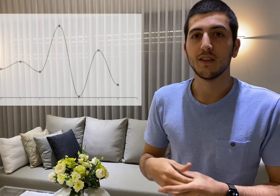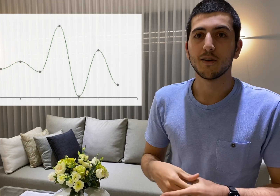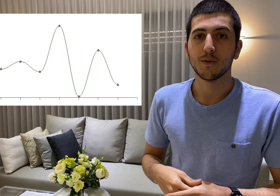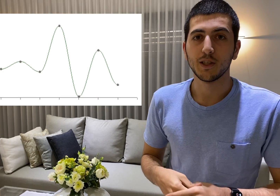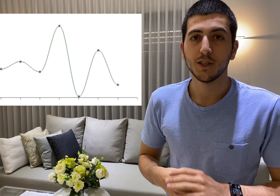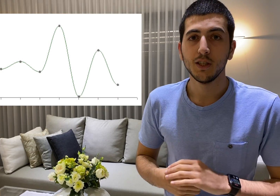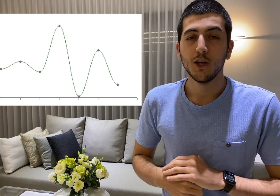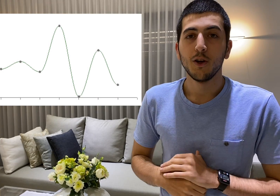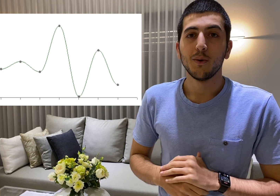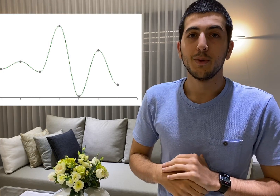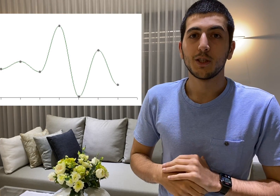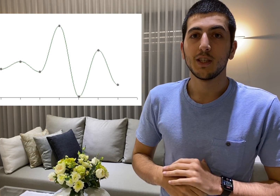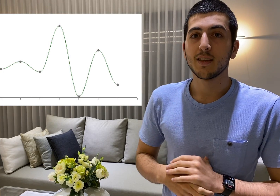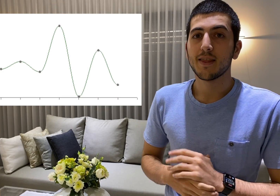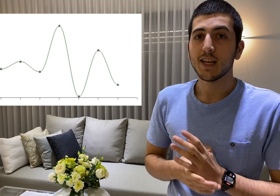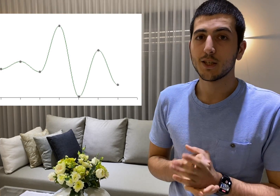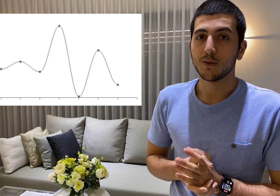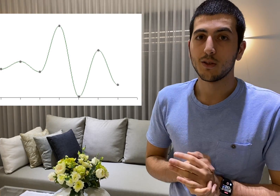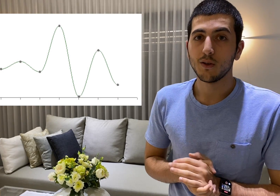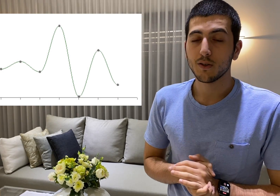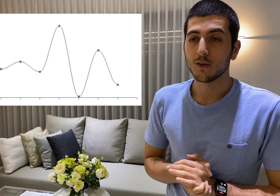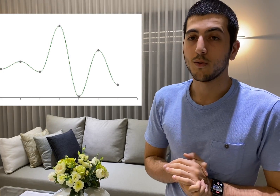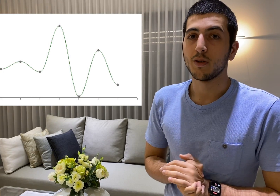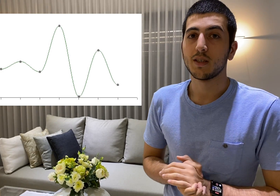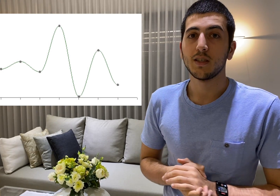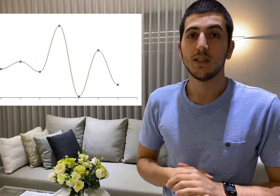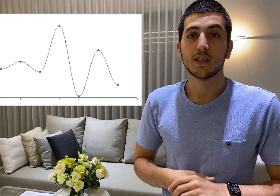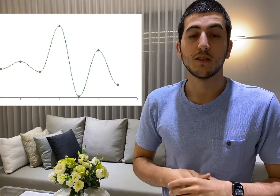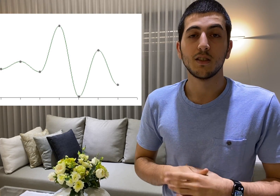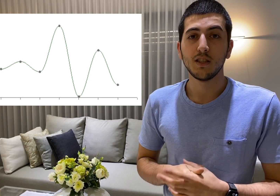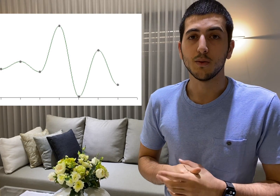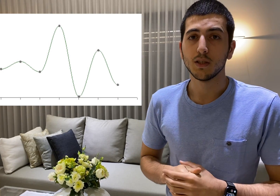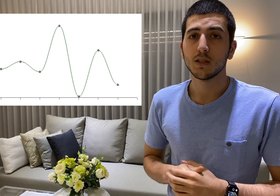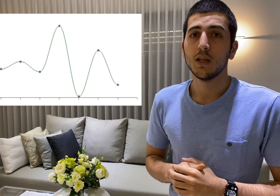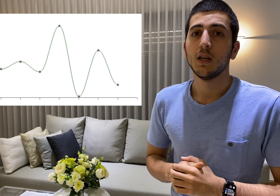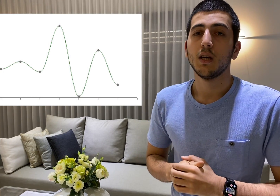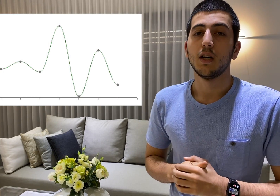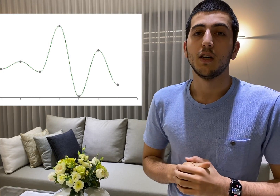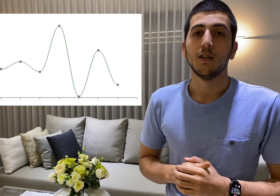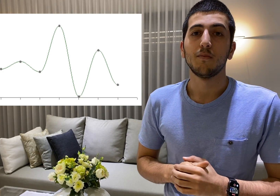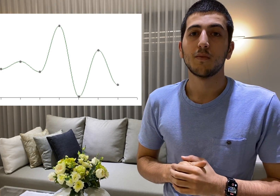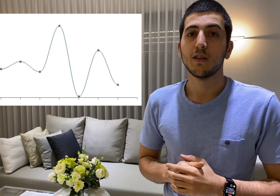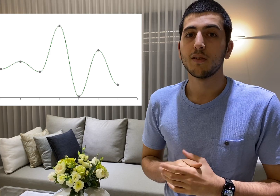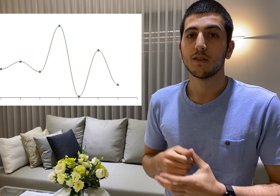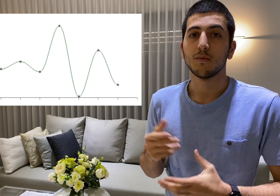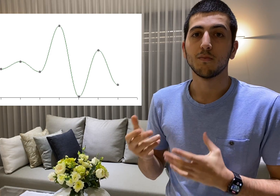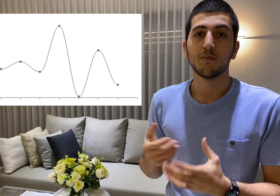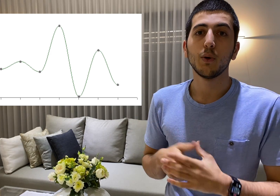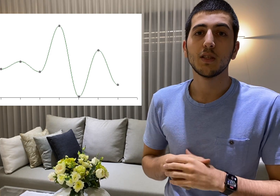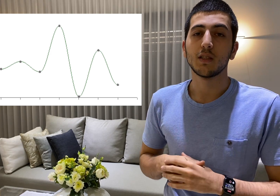interpolation which isn't that good also but is continuous given some points it